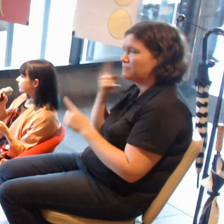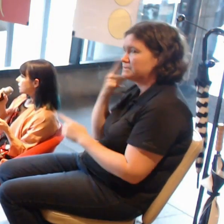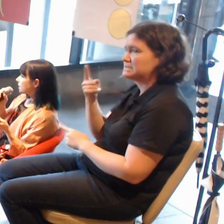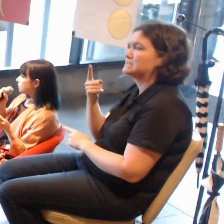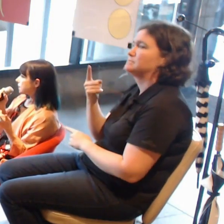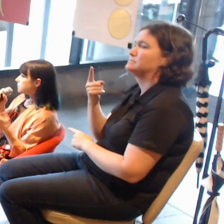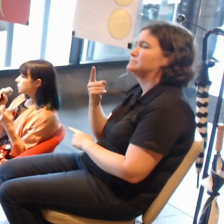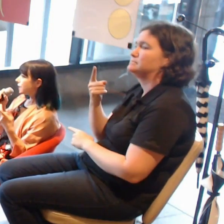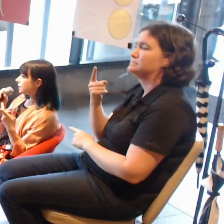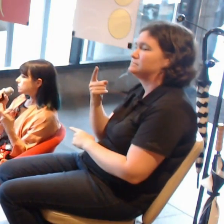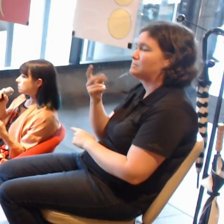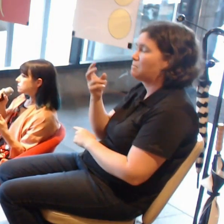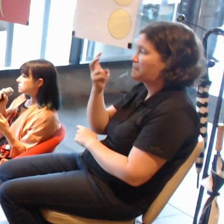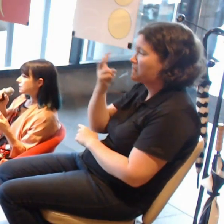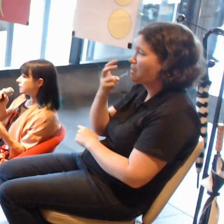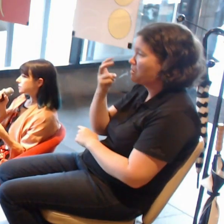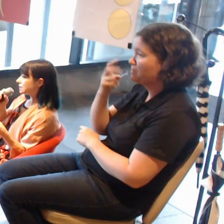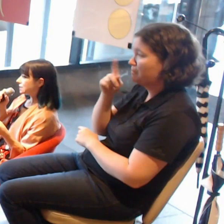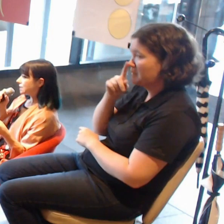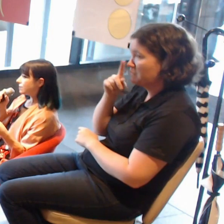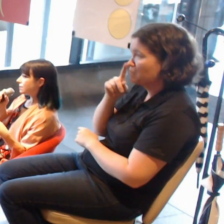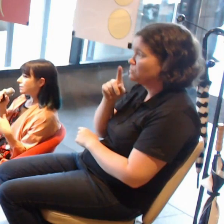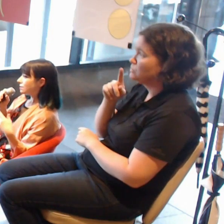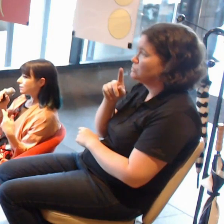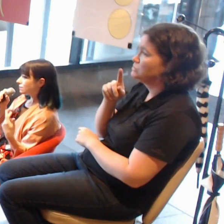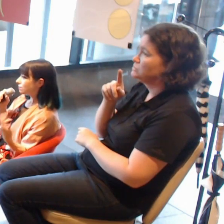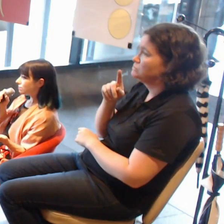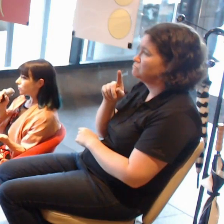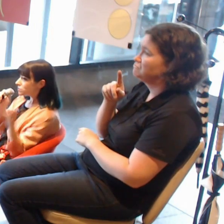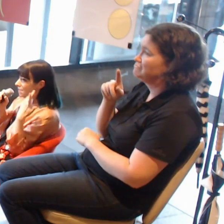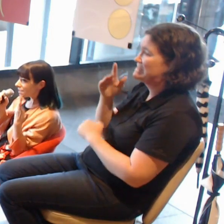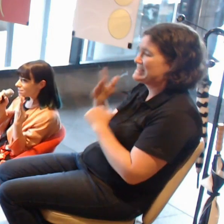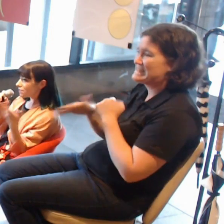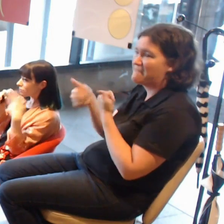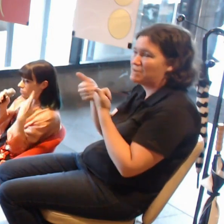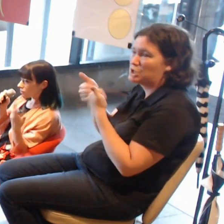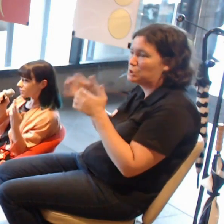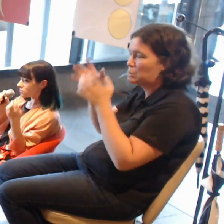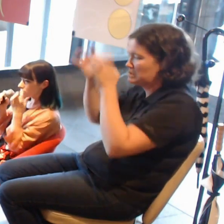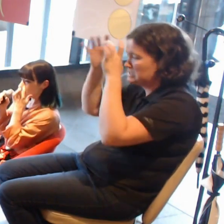used the Oculus Rift, anything like that before,